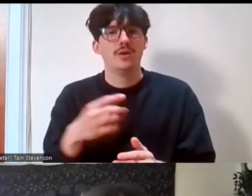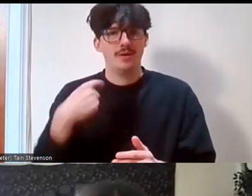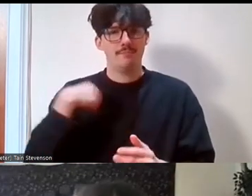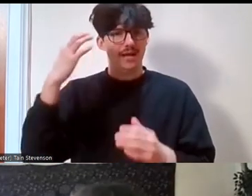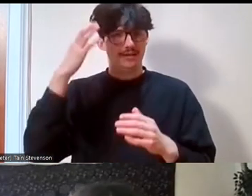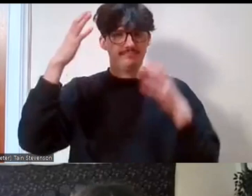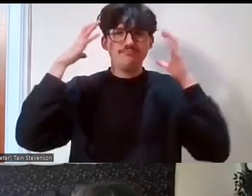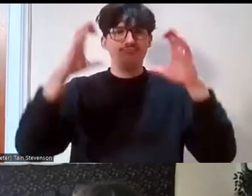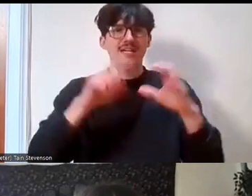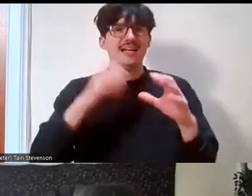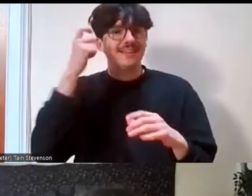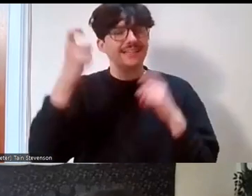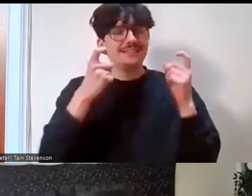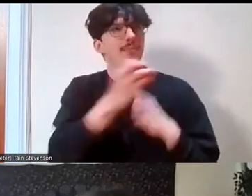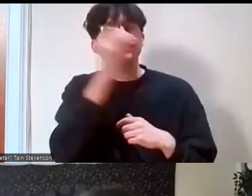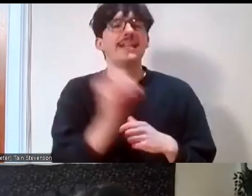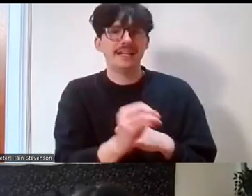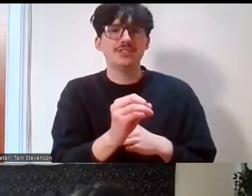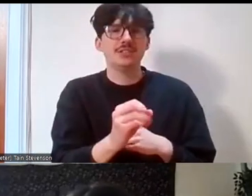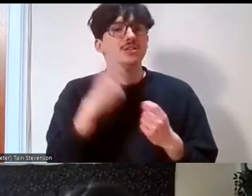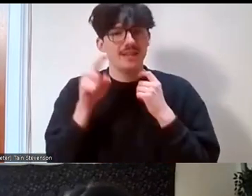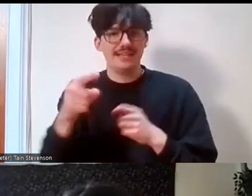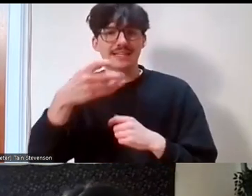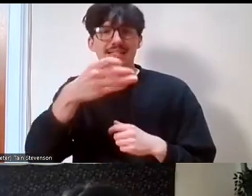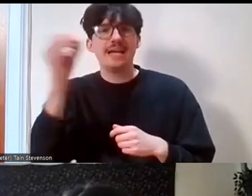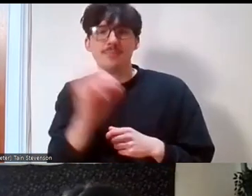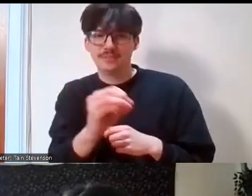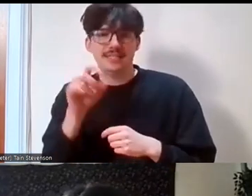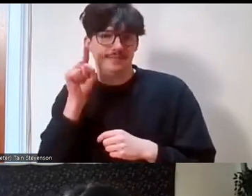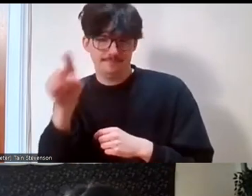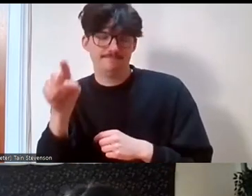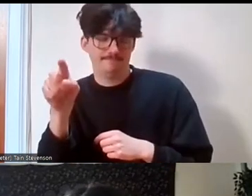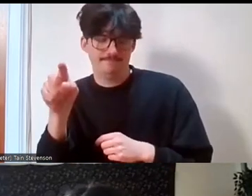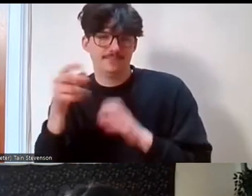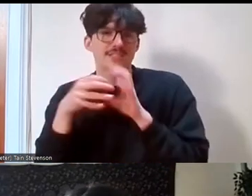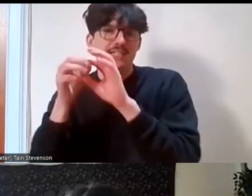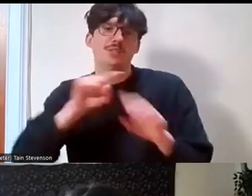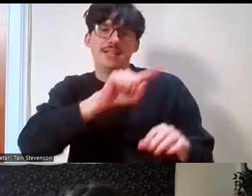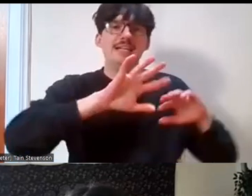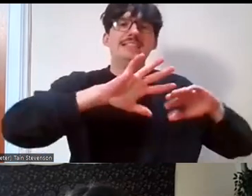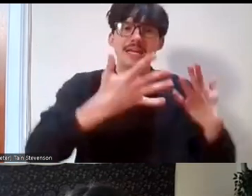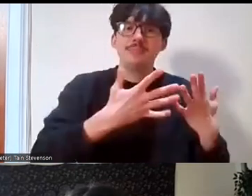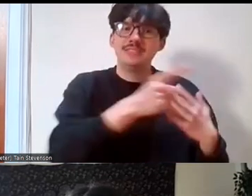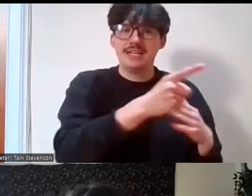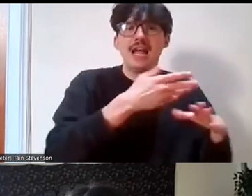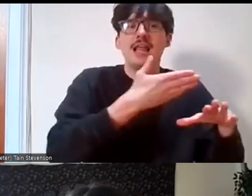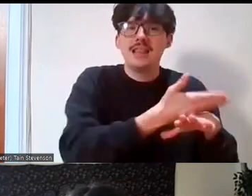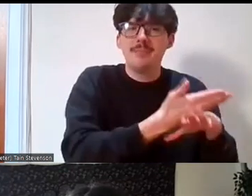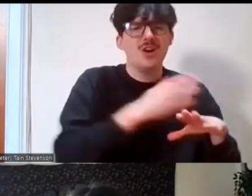I think it's 90% Community engagement and 10% labour, not free labour, labour in the sense of